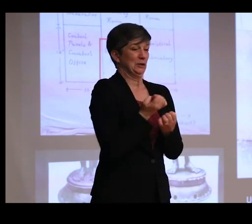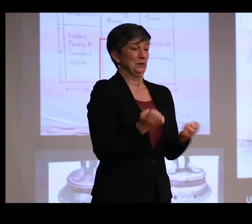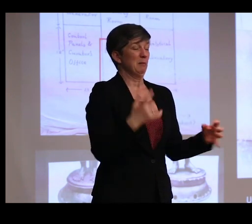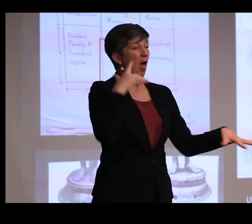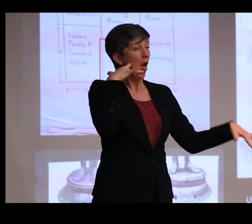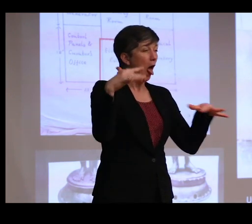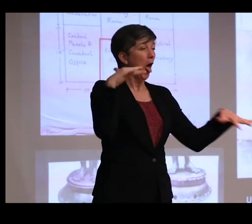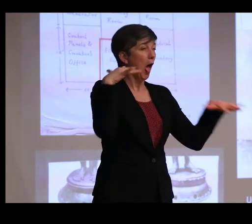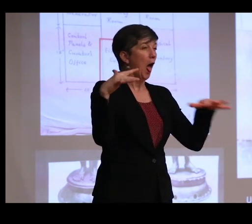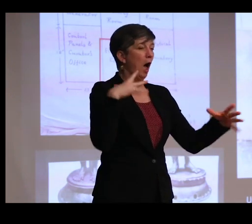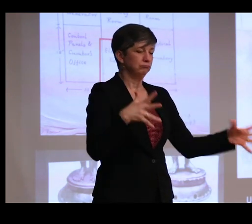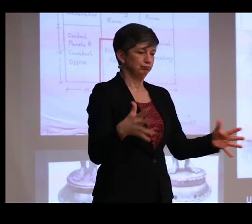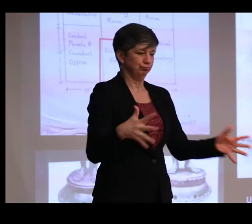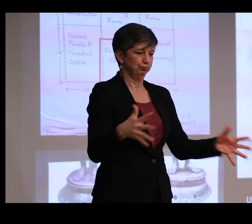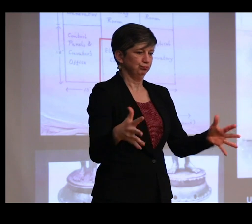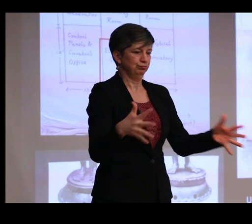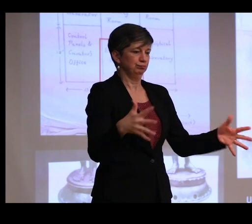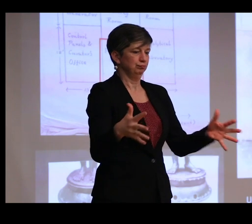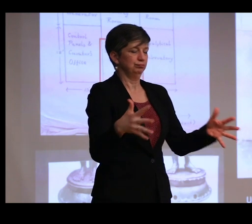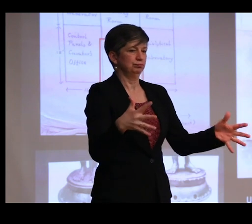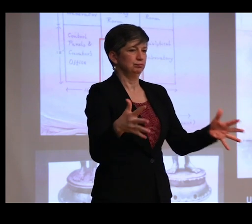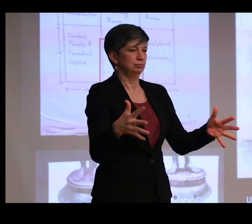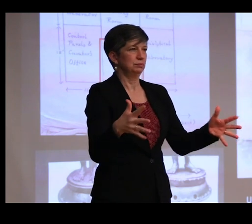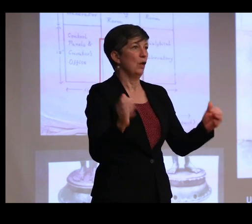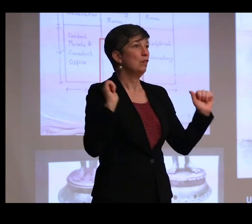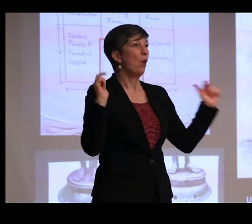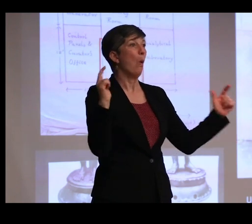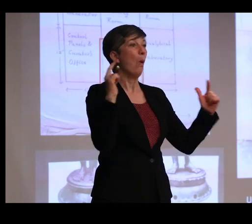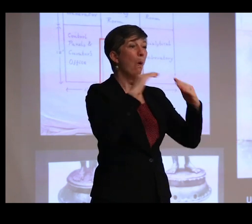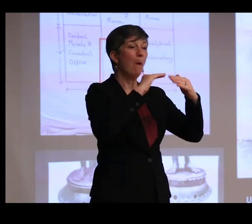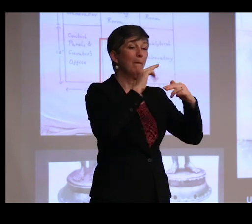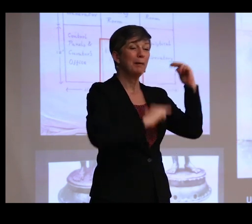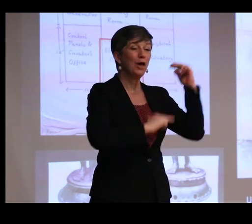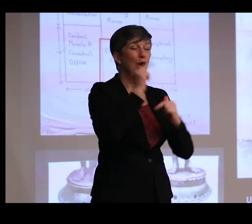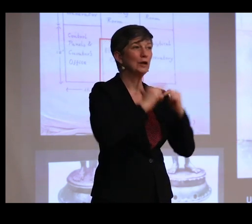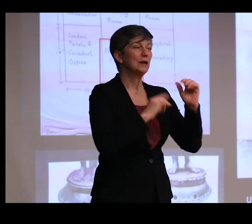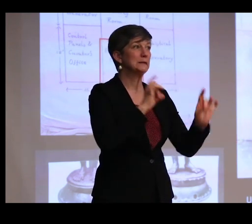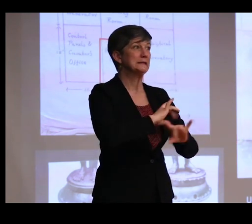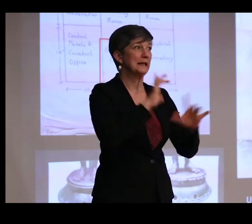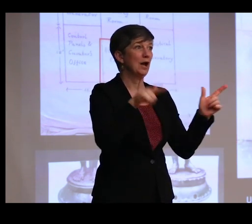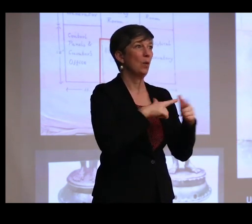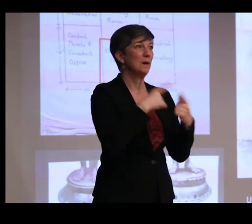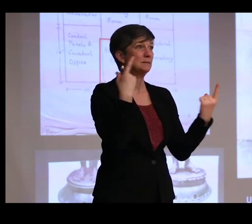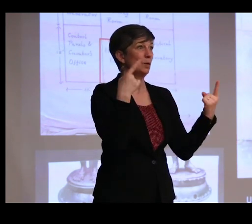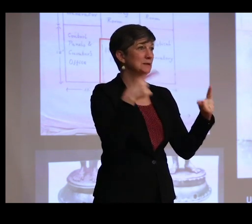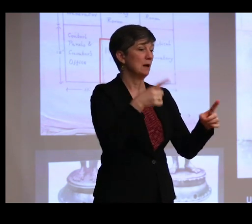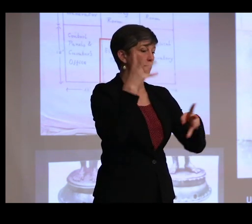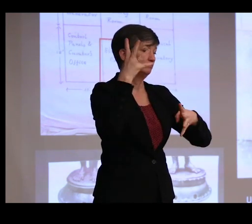and literally vibrated the entire building that it was often quite clear when something was happening.